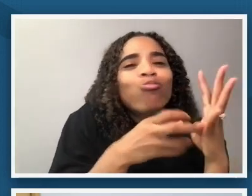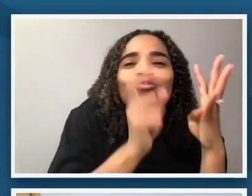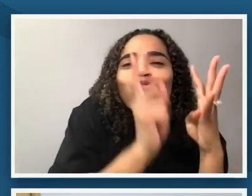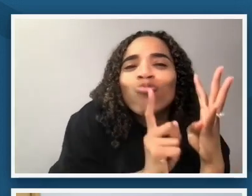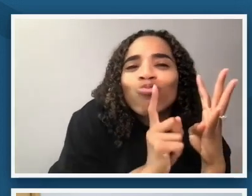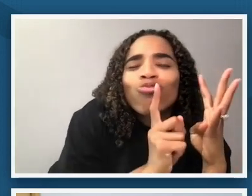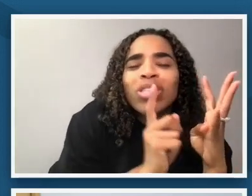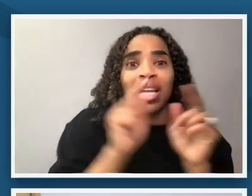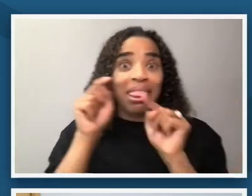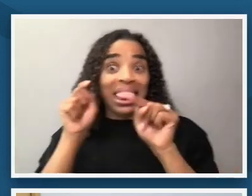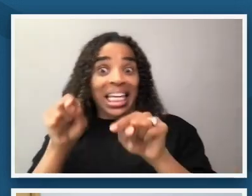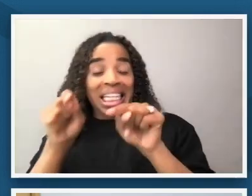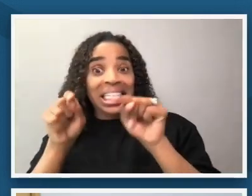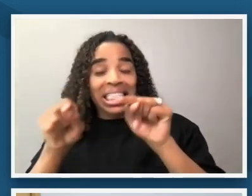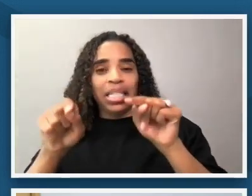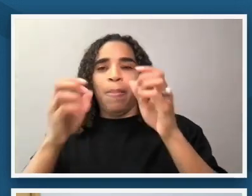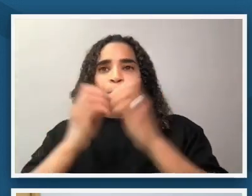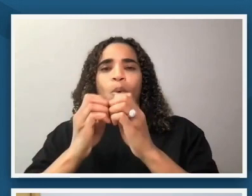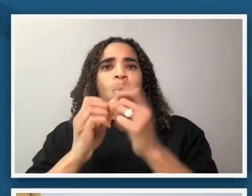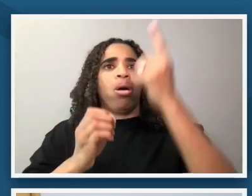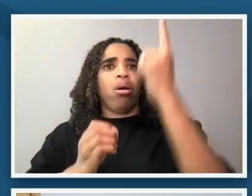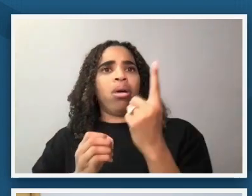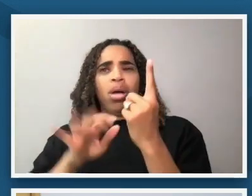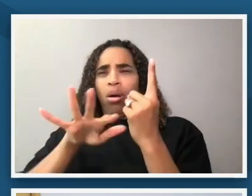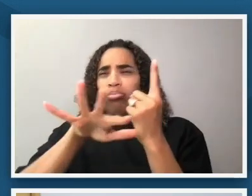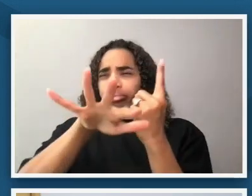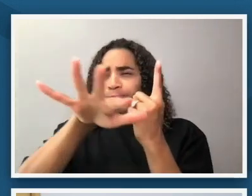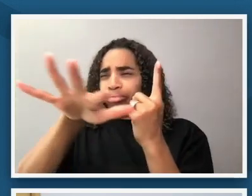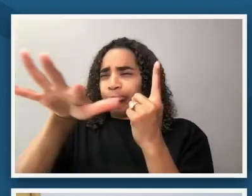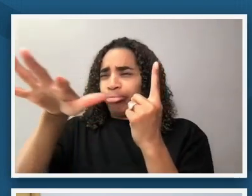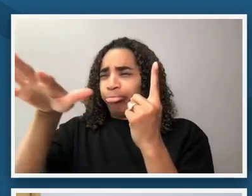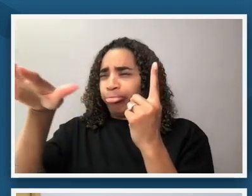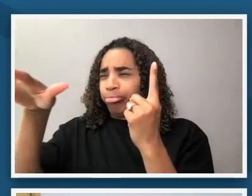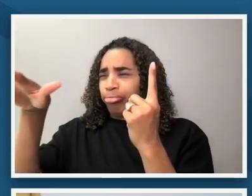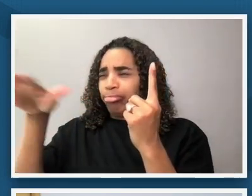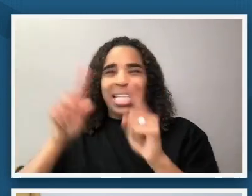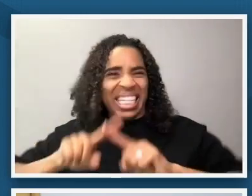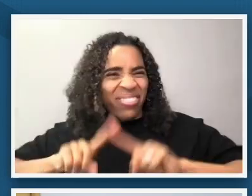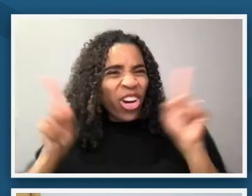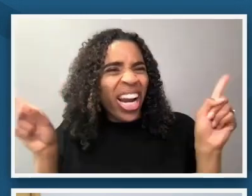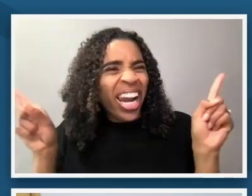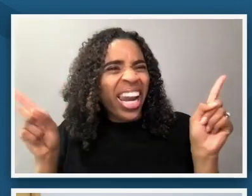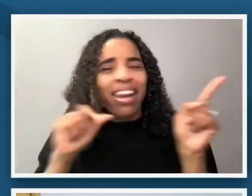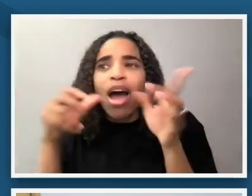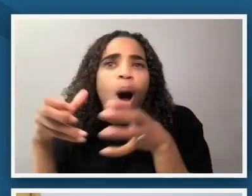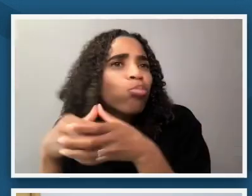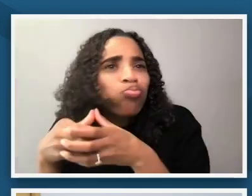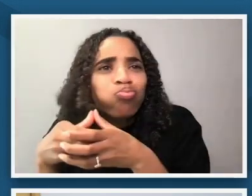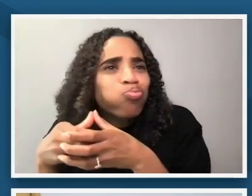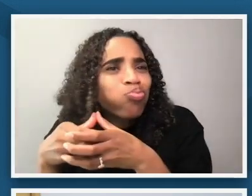and so that's really amazing um connection there to to hear and to make